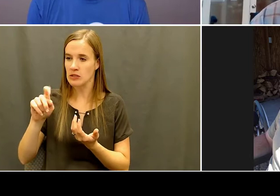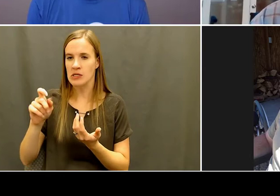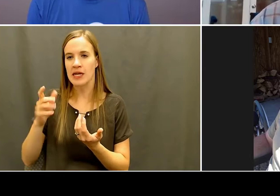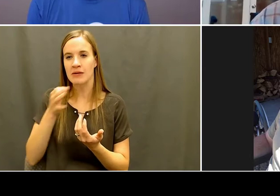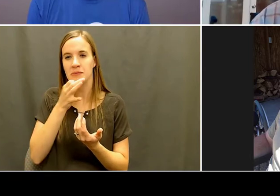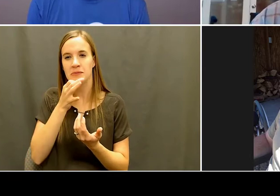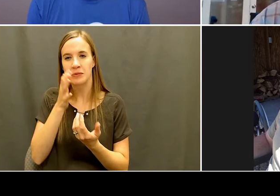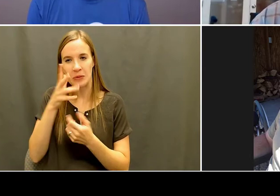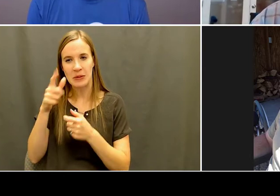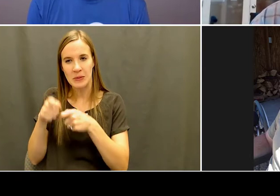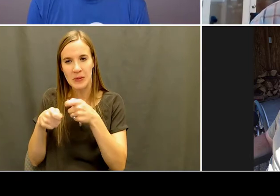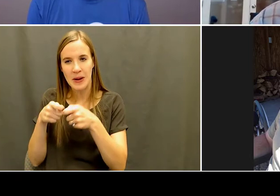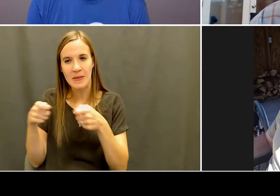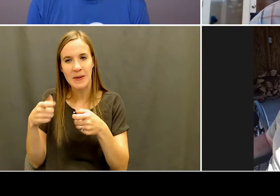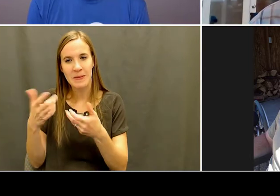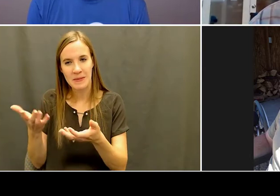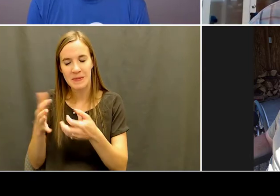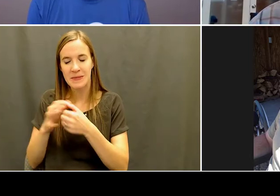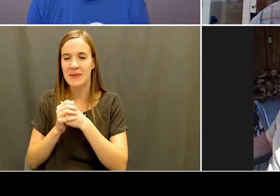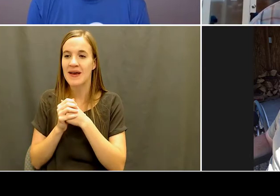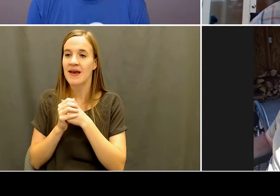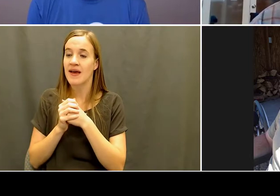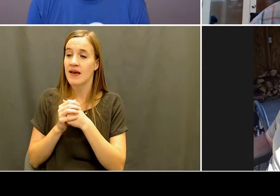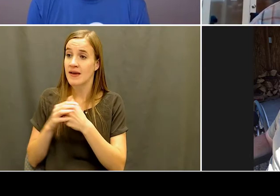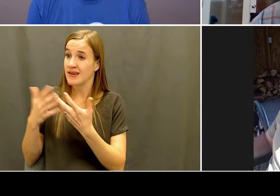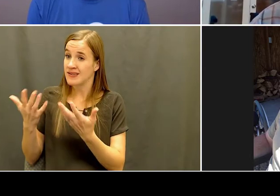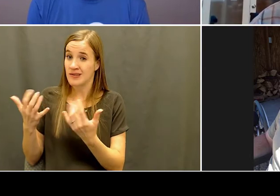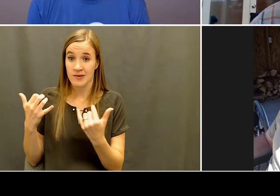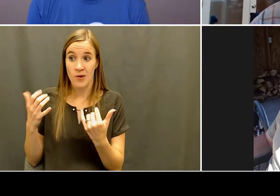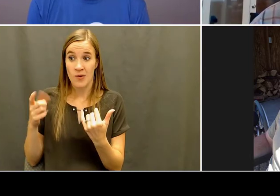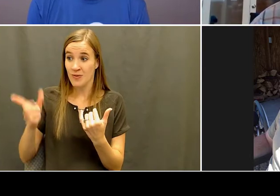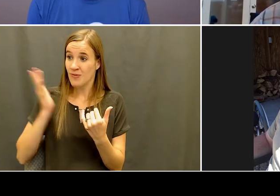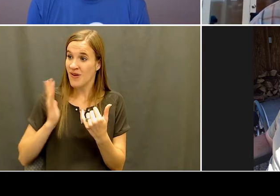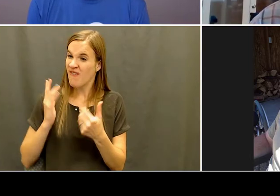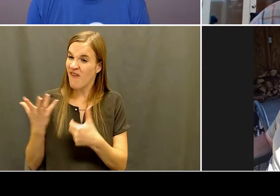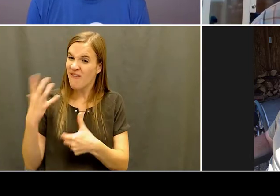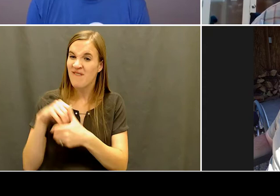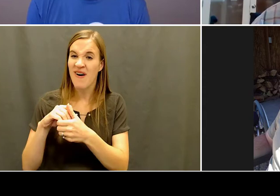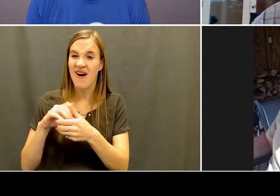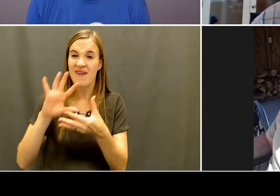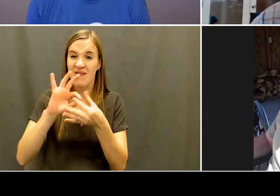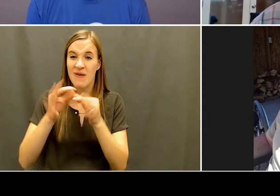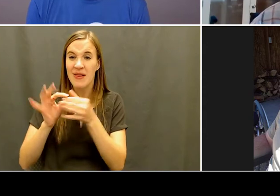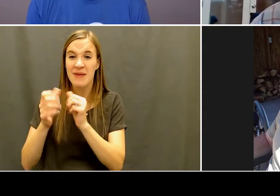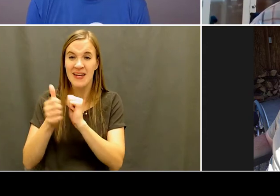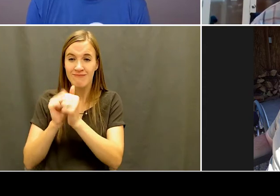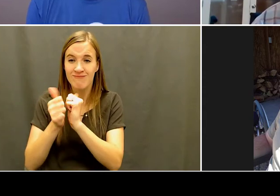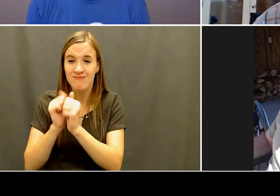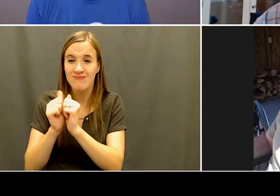do you do to get out and enjoy Idaho these days? I kind of know, I've looked Facebook page and seen some pretty,